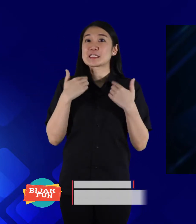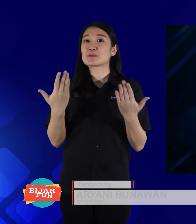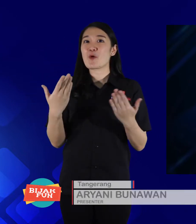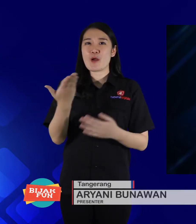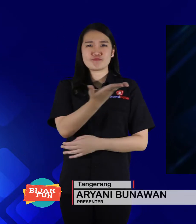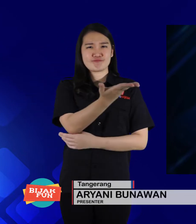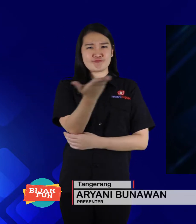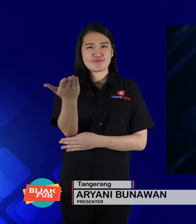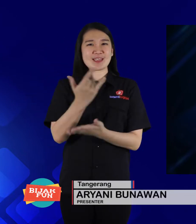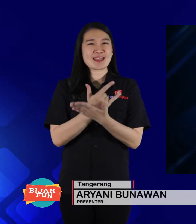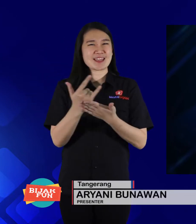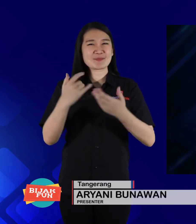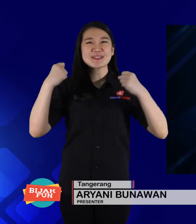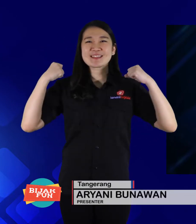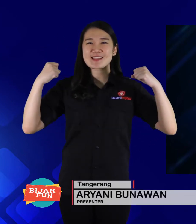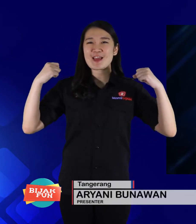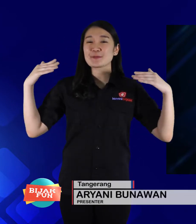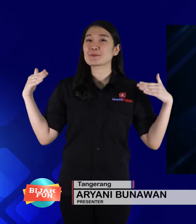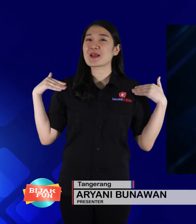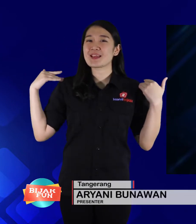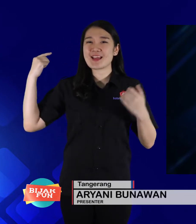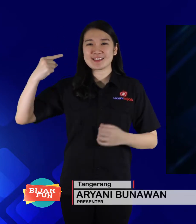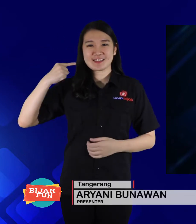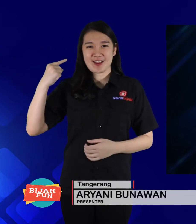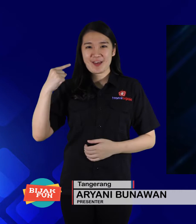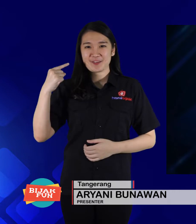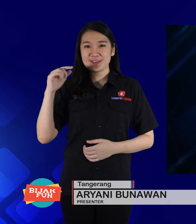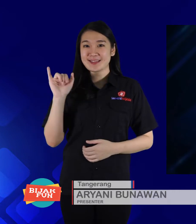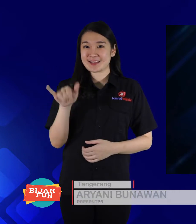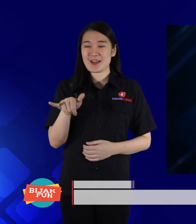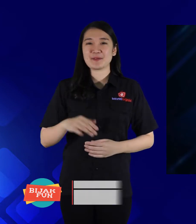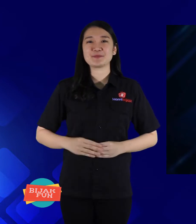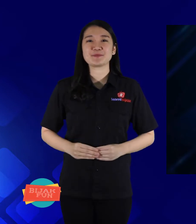I hope you stay healthy and happy always.